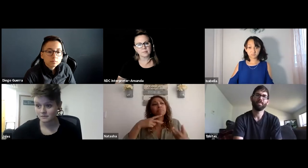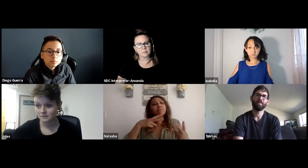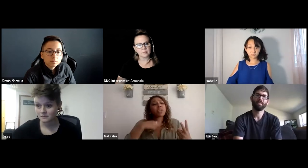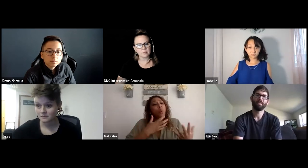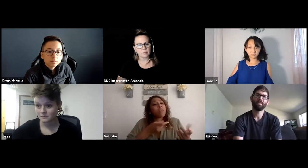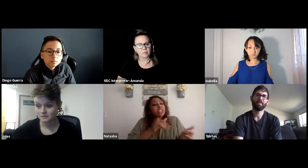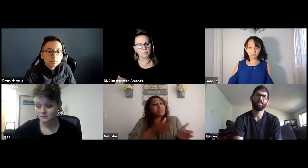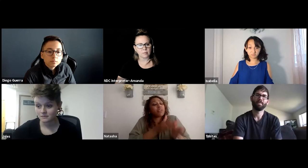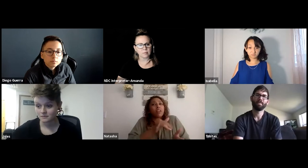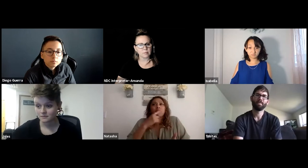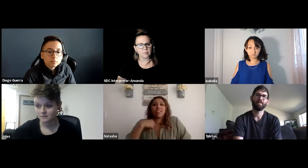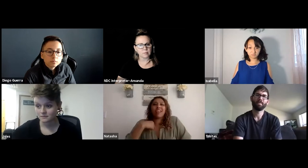There was a person in particular